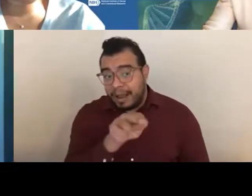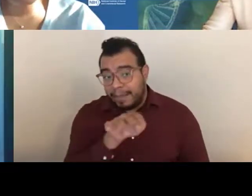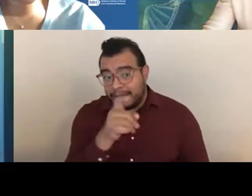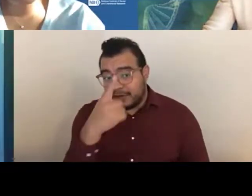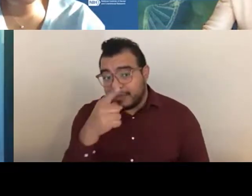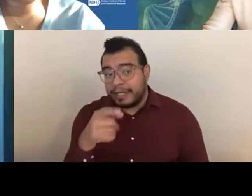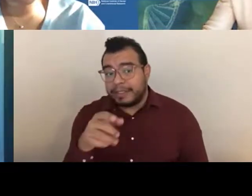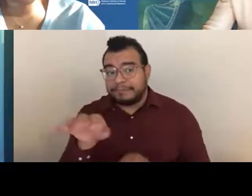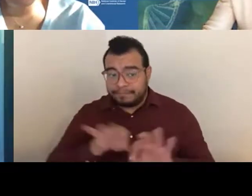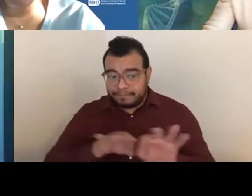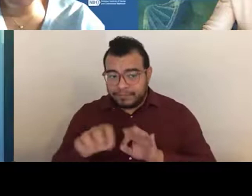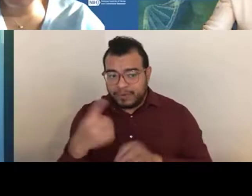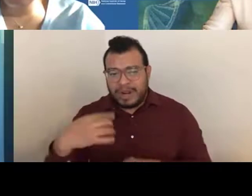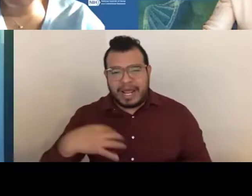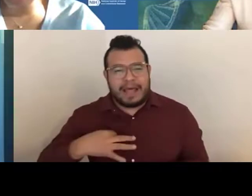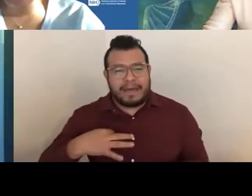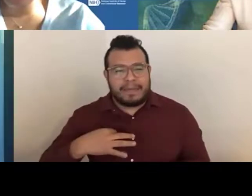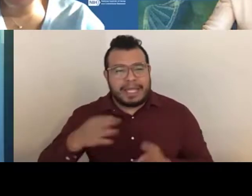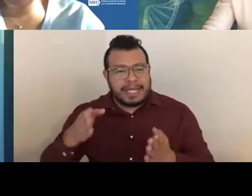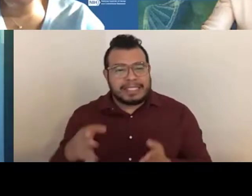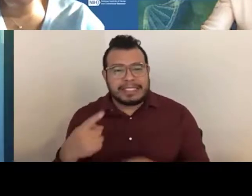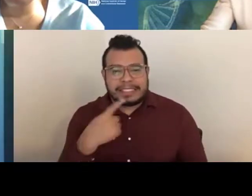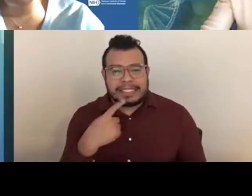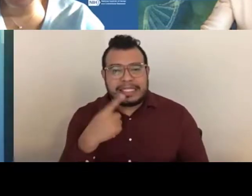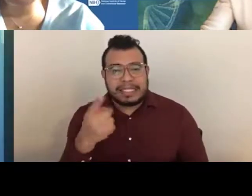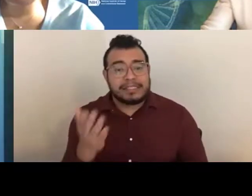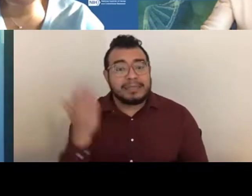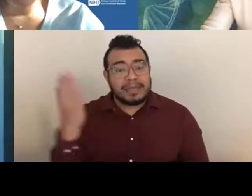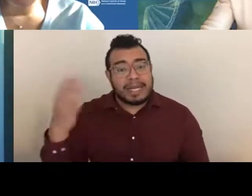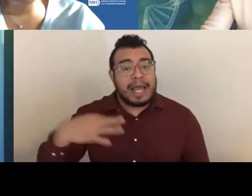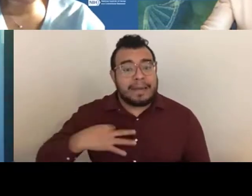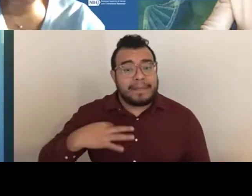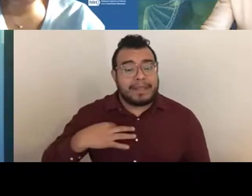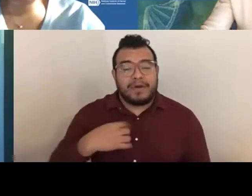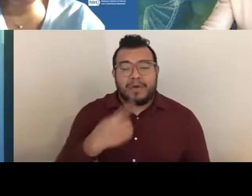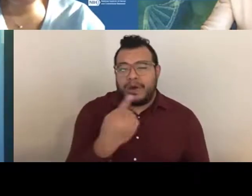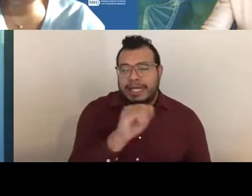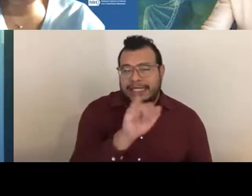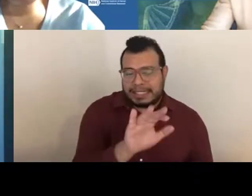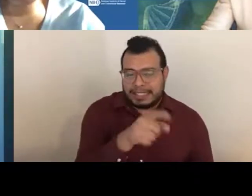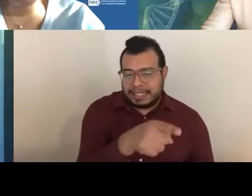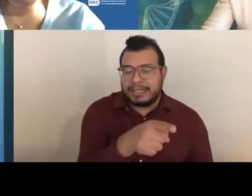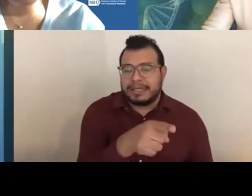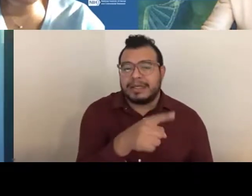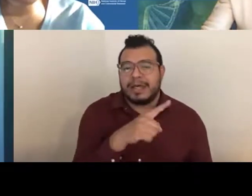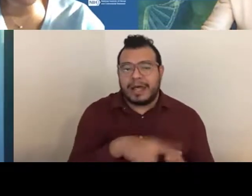was saying that they submitted an application for one IC, but it ended up in another IC,